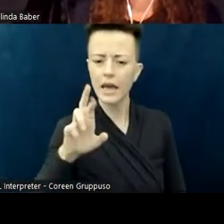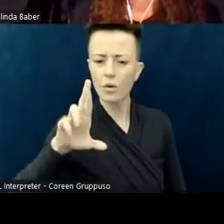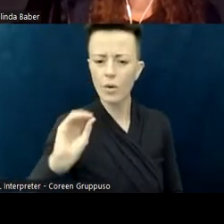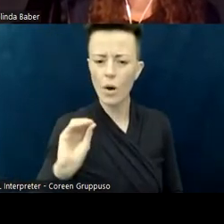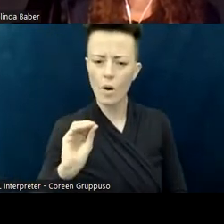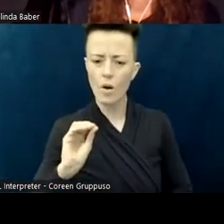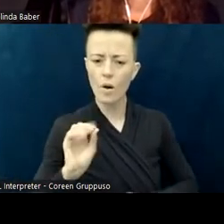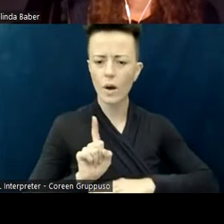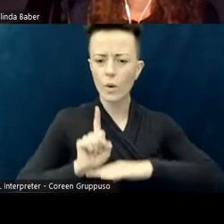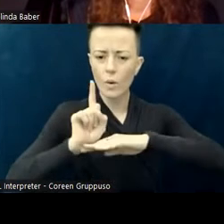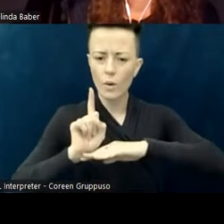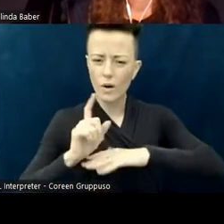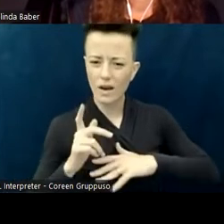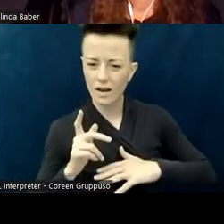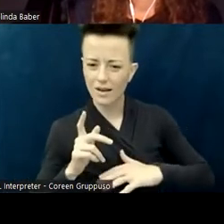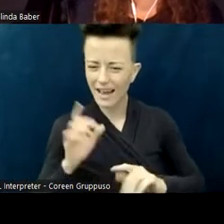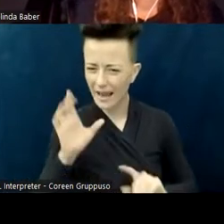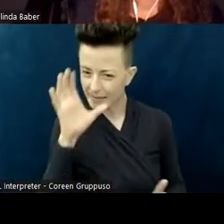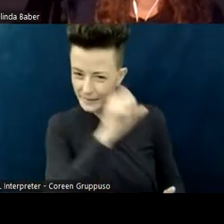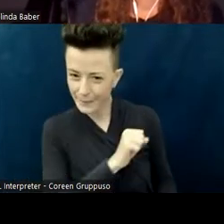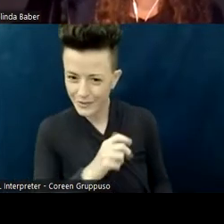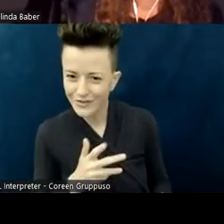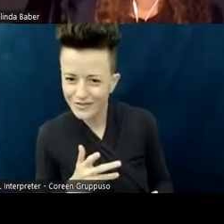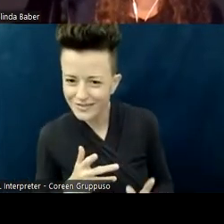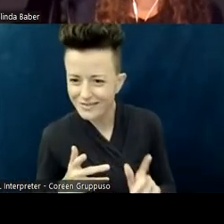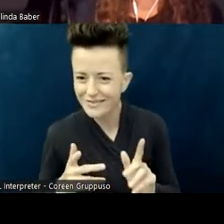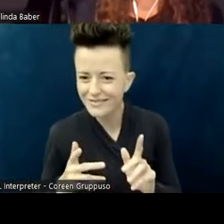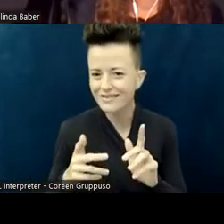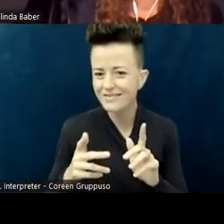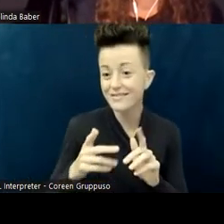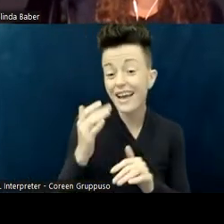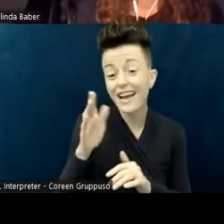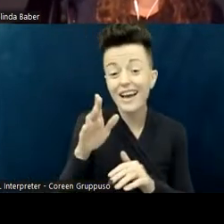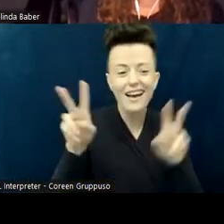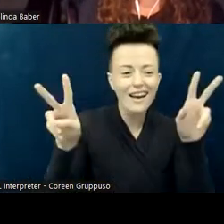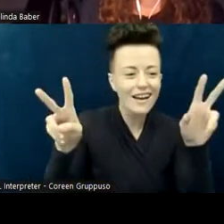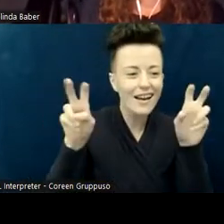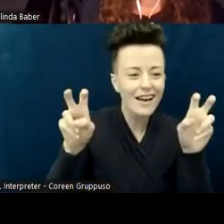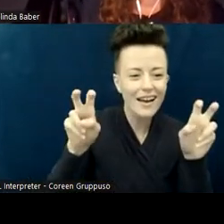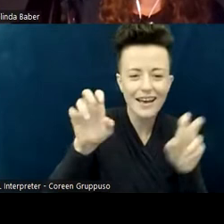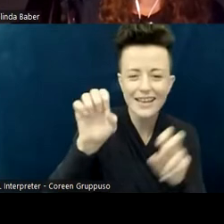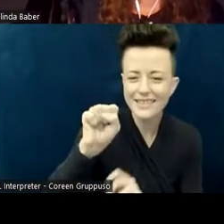Making assumptions— it's called the spread effect, where if someone has one impairment— maybe you can't see, people make a point